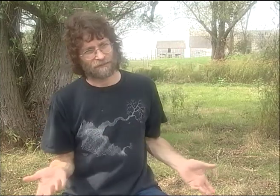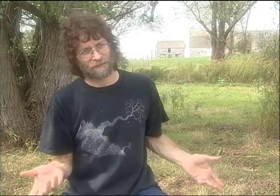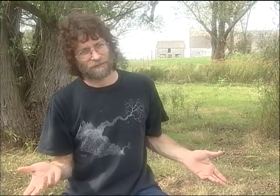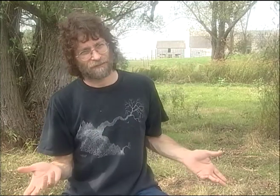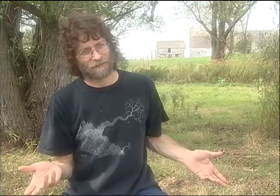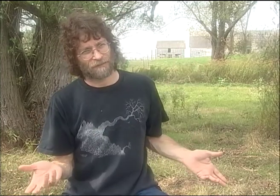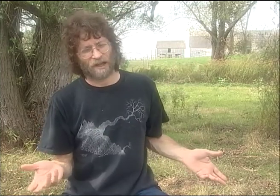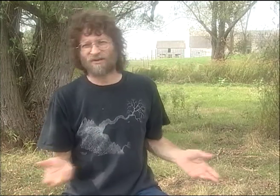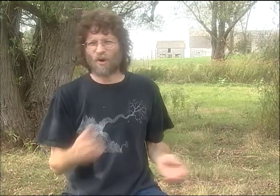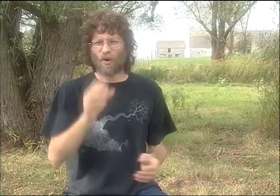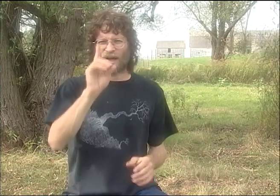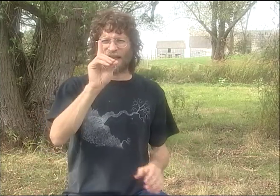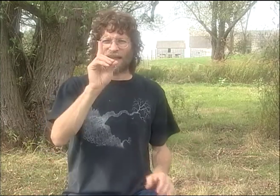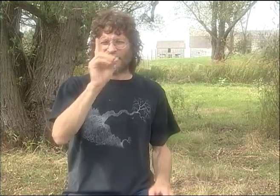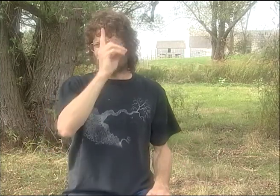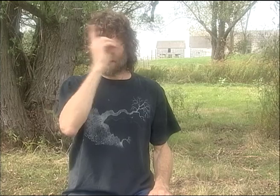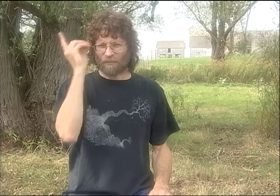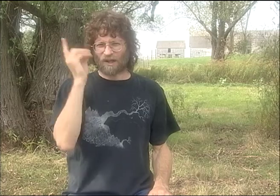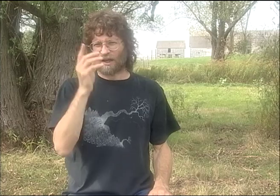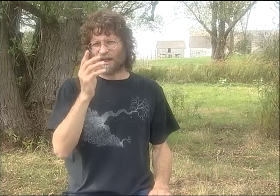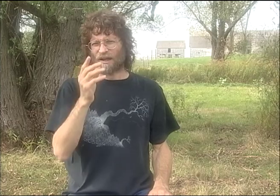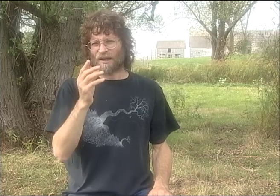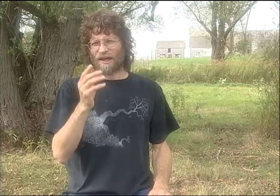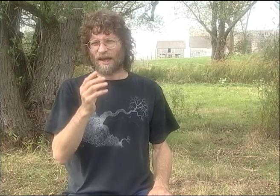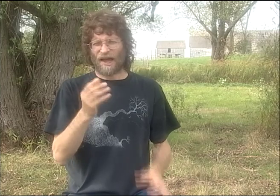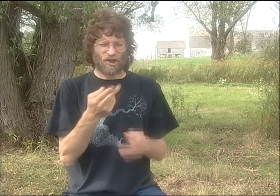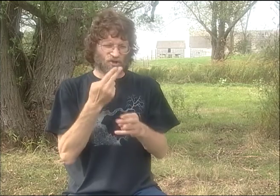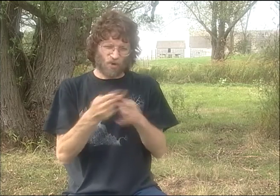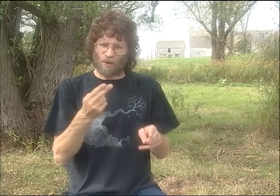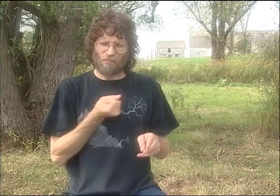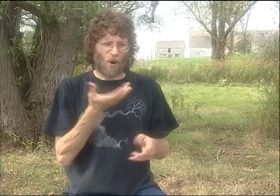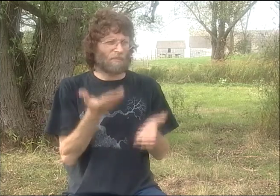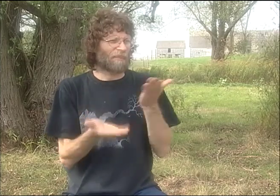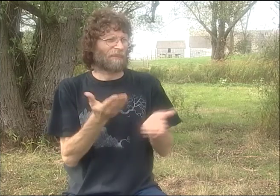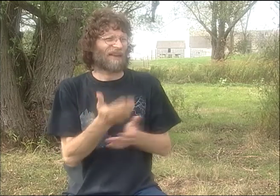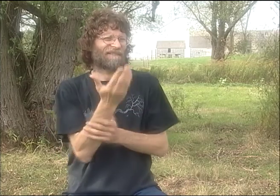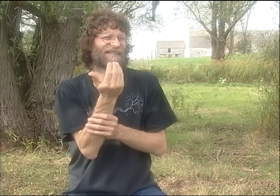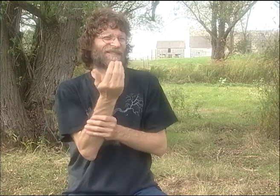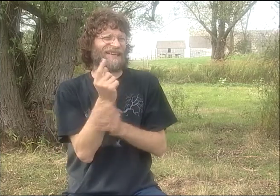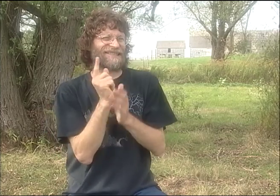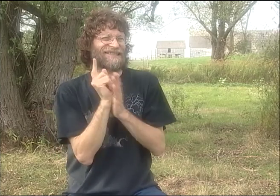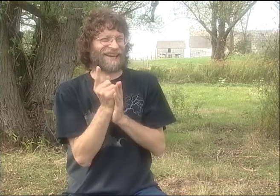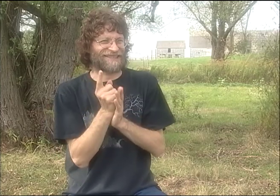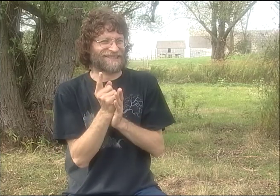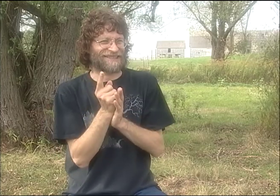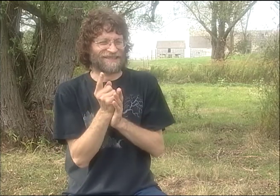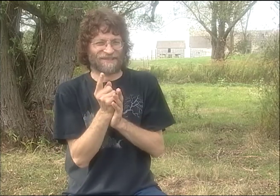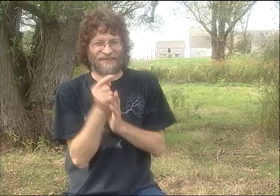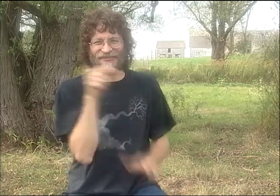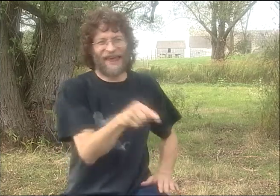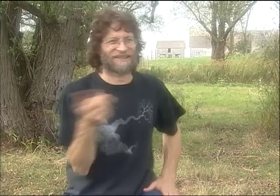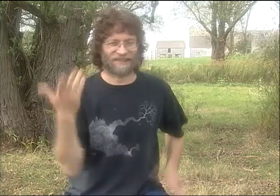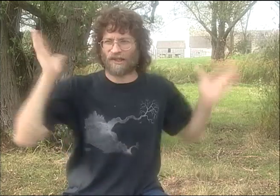AND UNDERNEATH IT, IT WOULD SAY, "HAVE YOU SEEN ME?" AND THEN THERE WAS LIKE A PHONE NUMBER OR SOMETHING TO CALL.